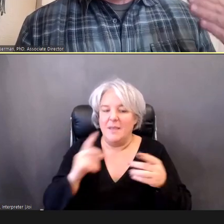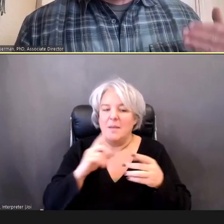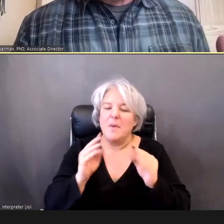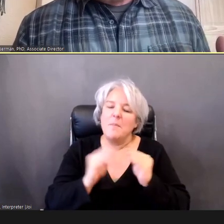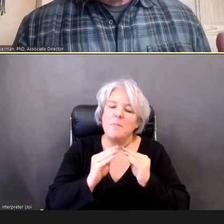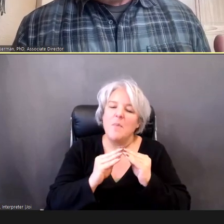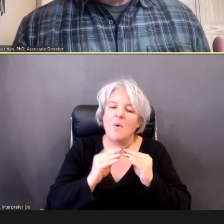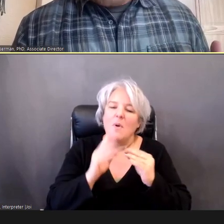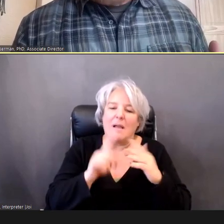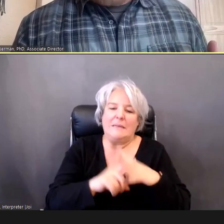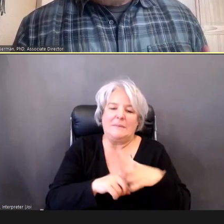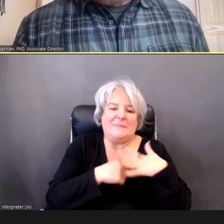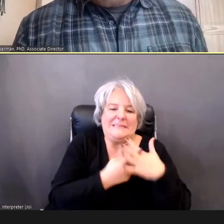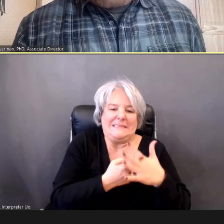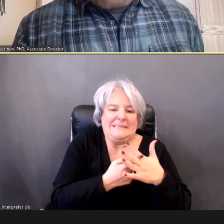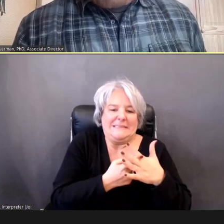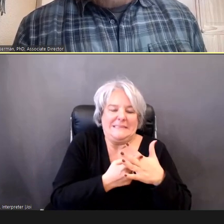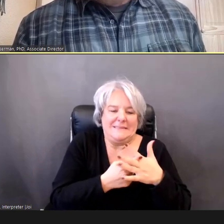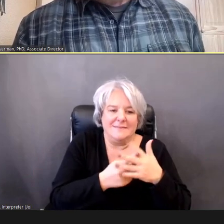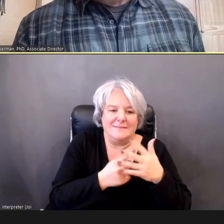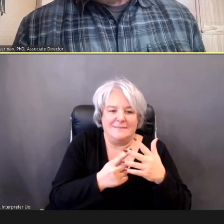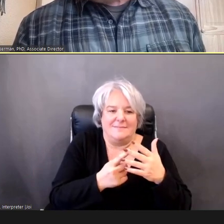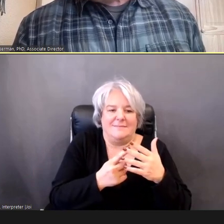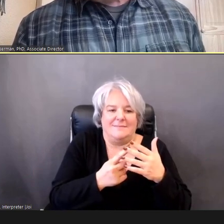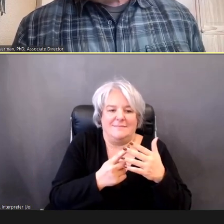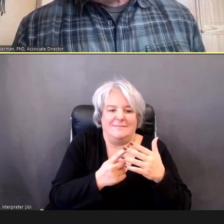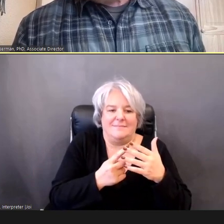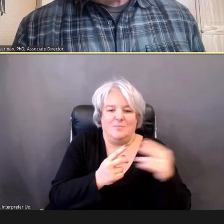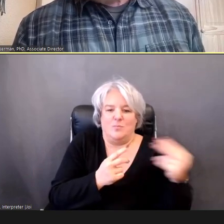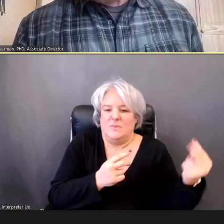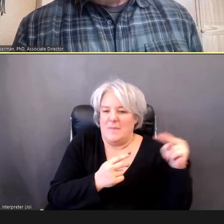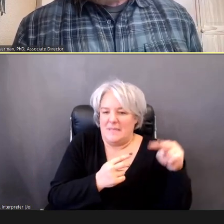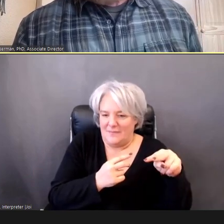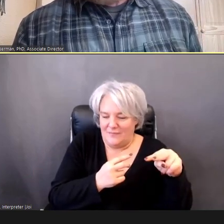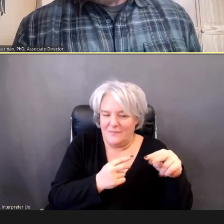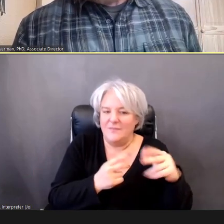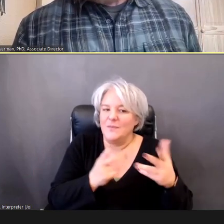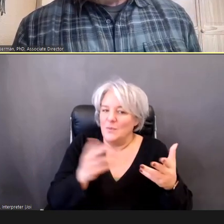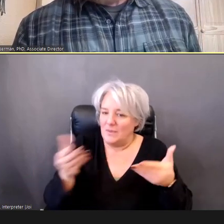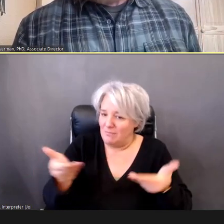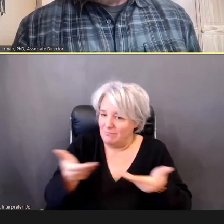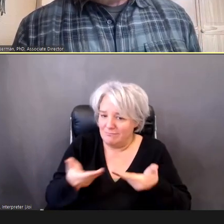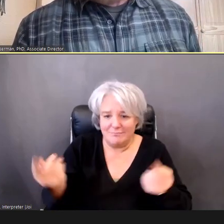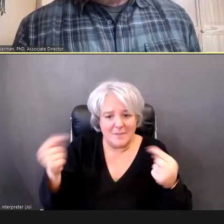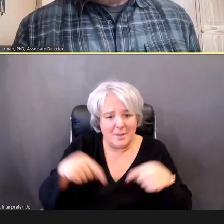You're welcome to join us there, if you would like, to continue a